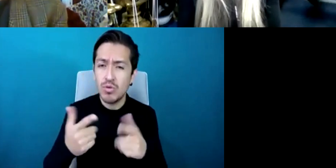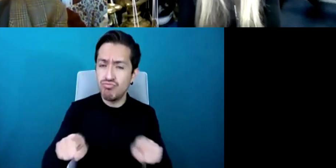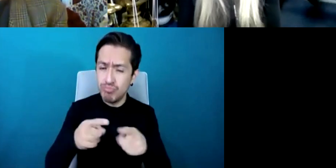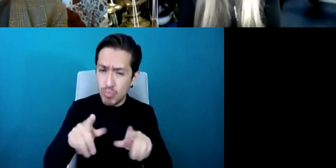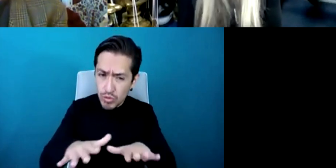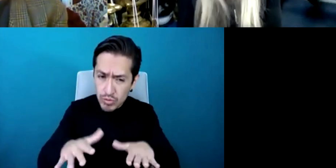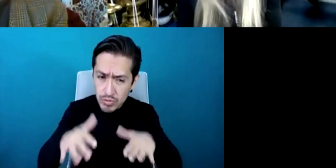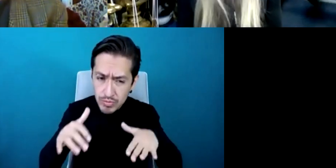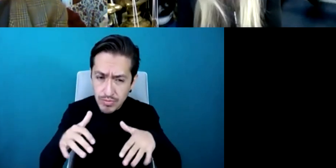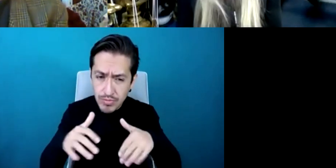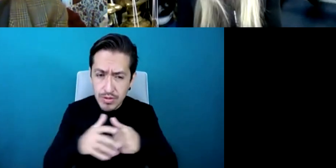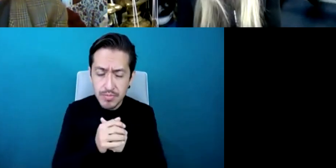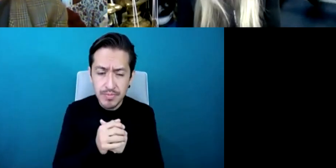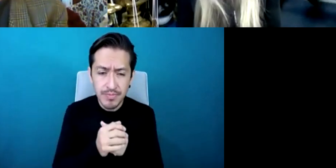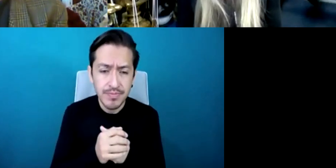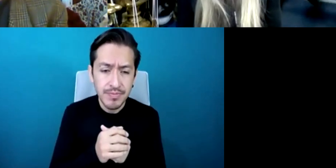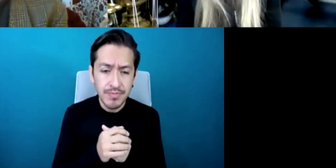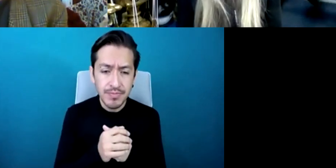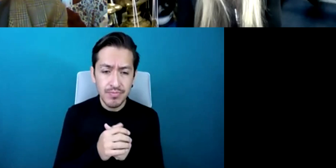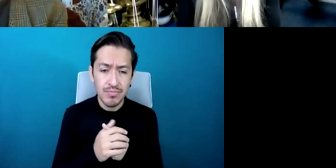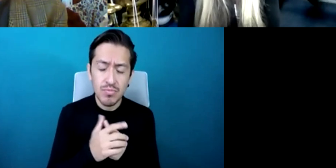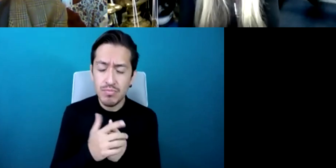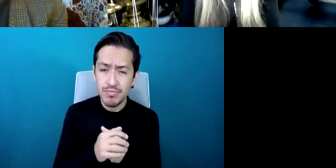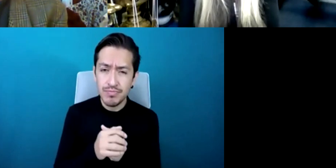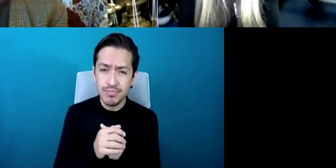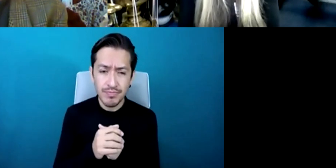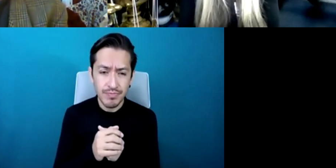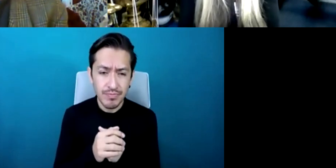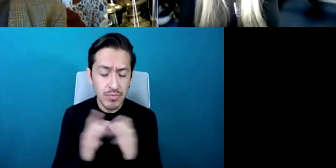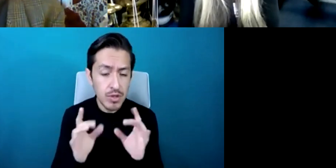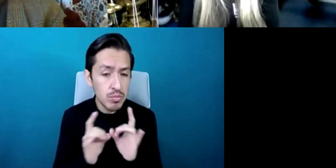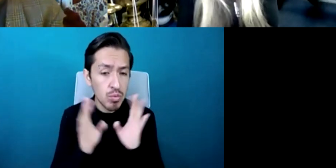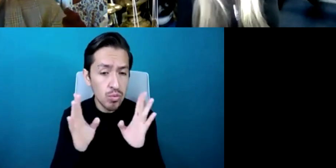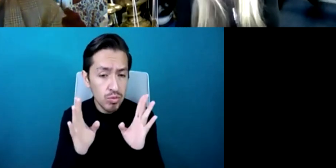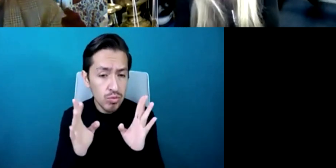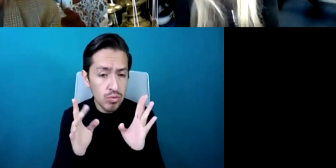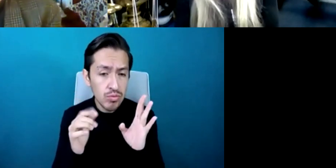were eliminated from the diary so suddenly we went from a fairly busy schedule to